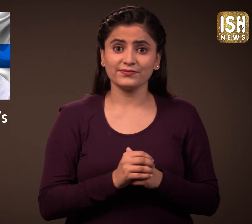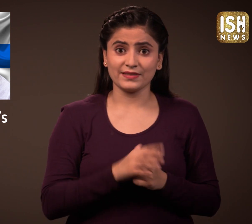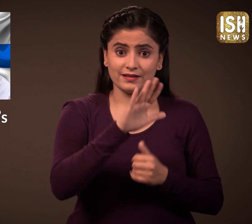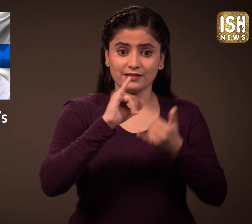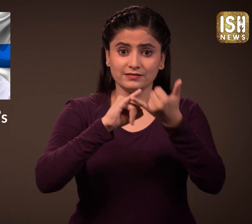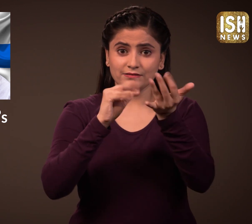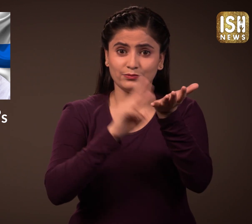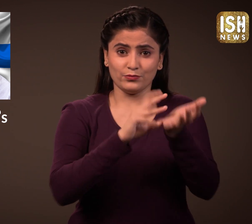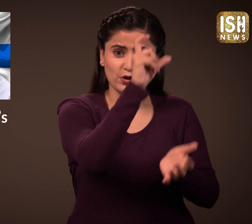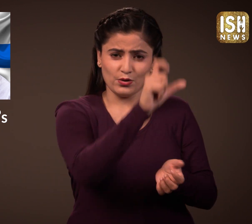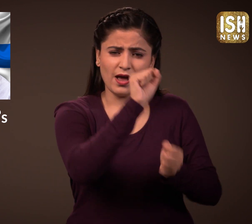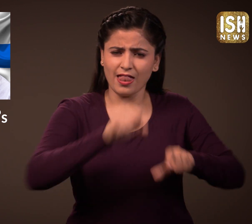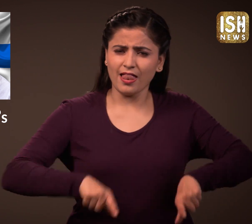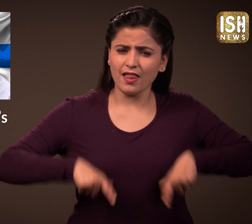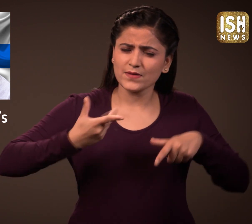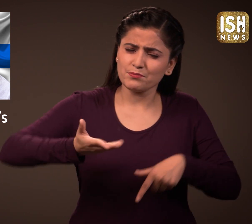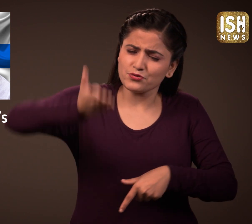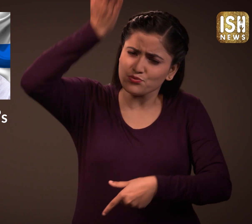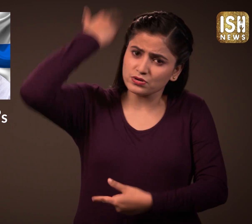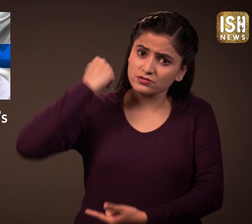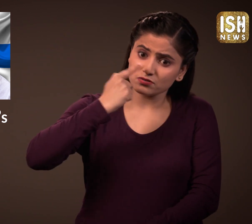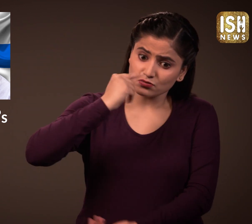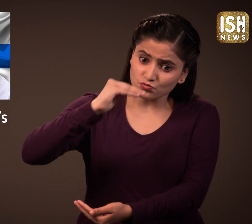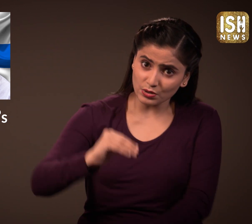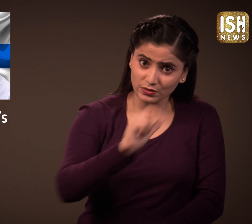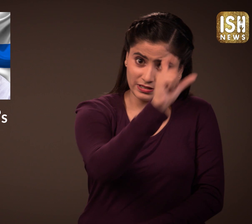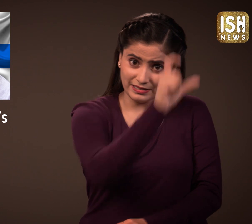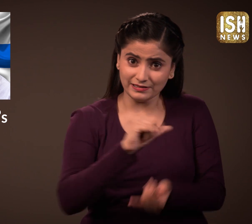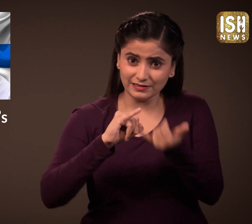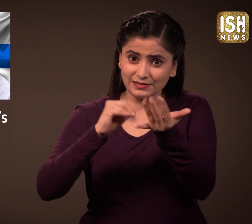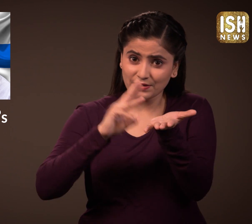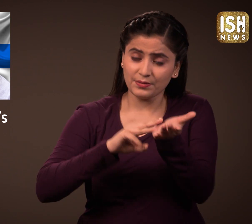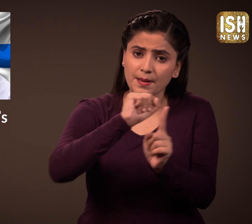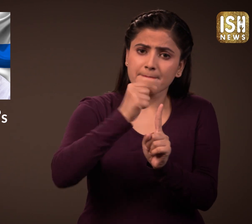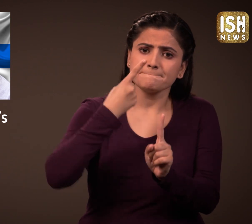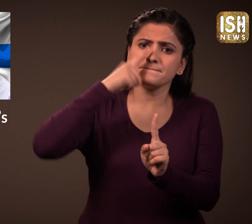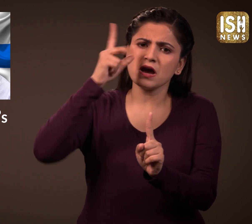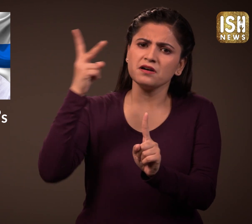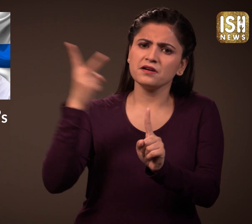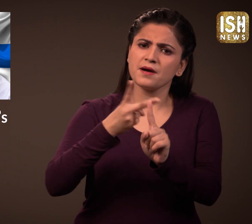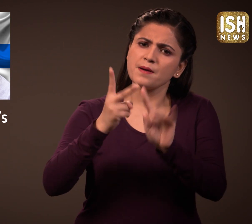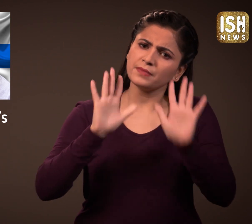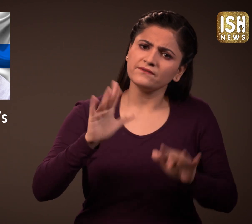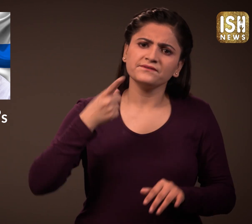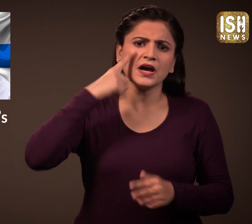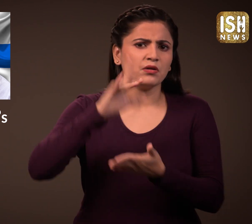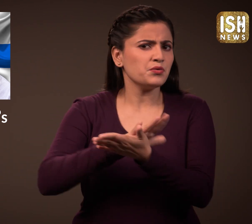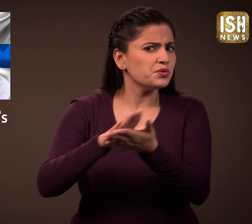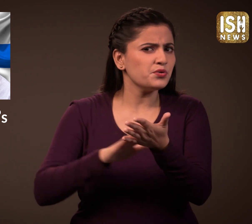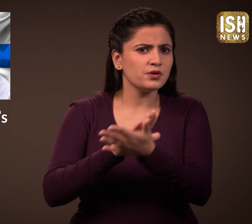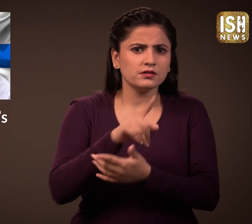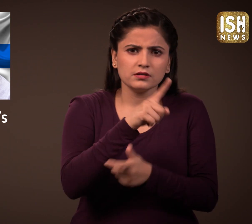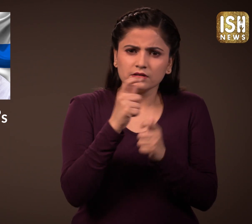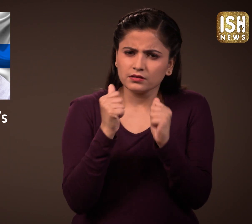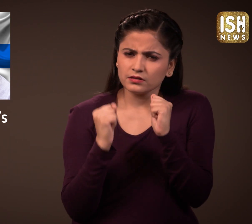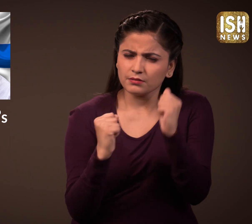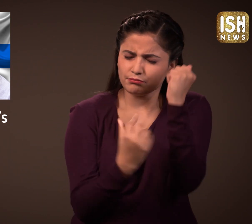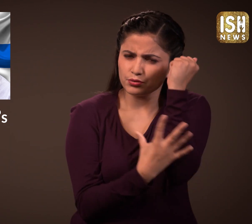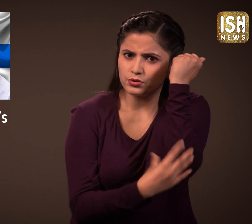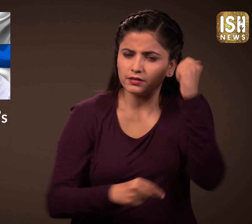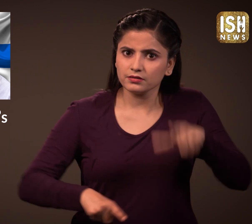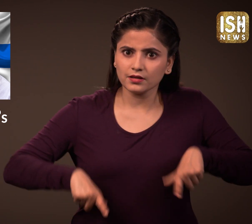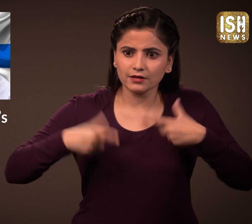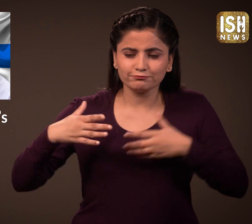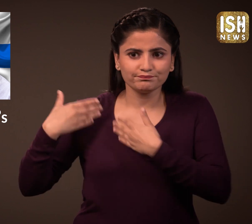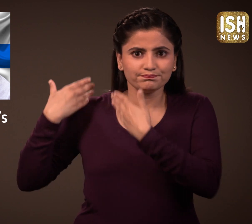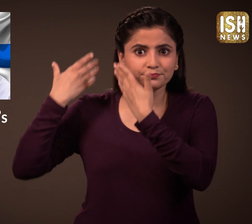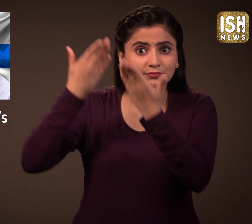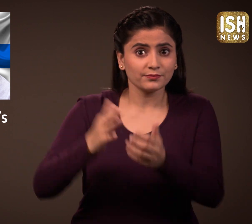She was raised by a single mother and her family was very poor.